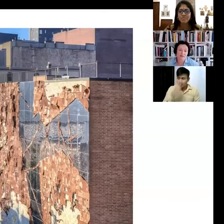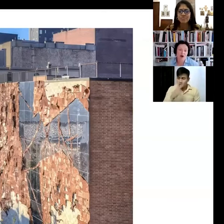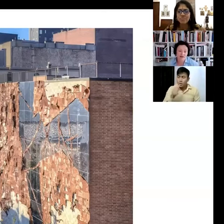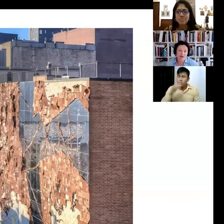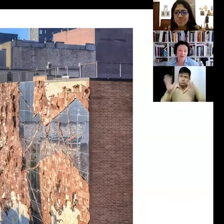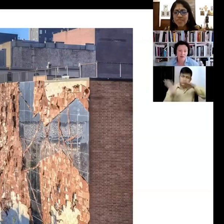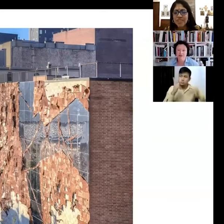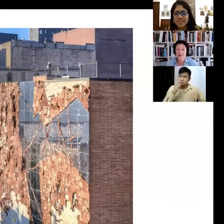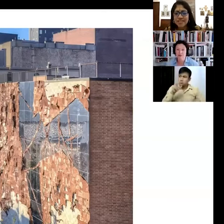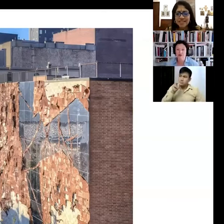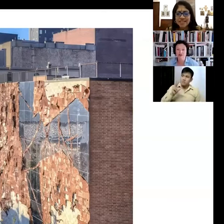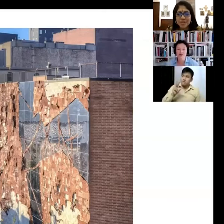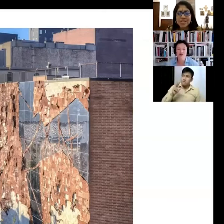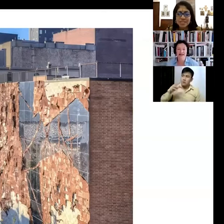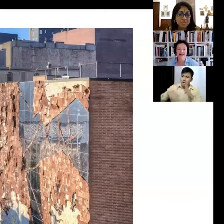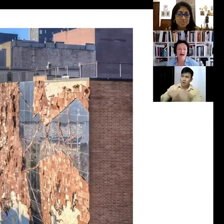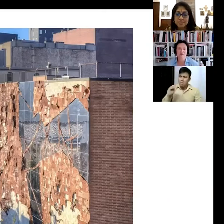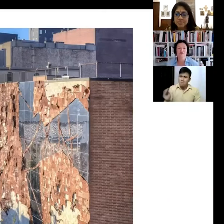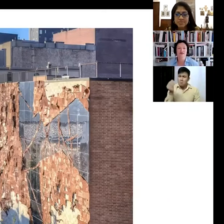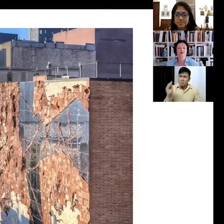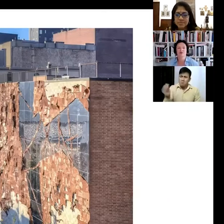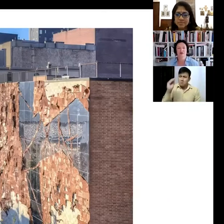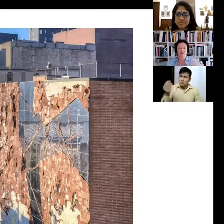gotten worse and worse you know, like now, because there are so many also